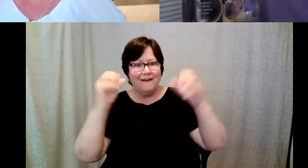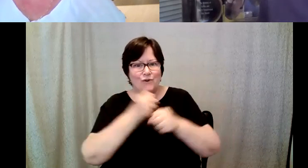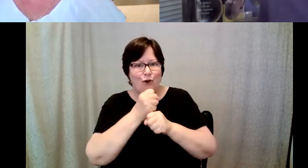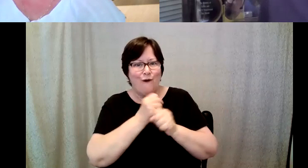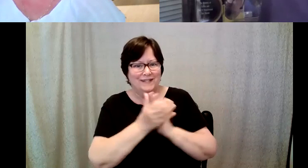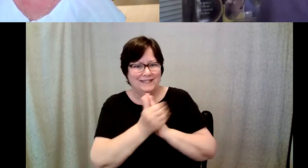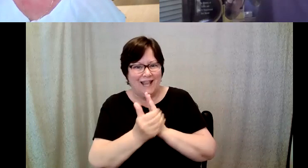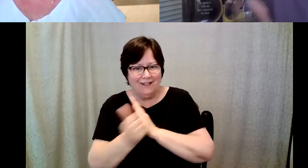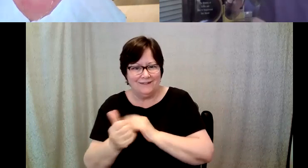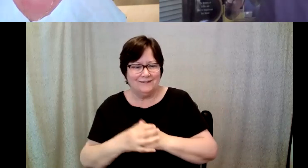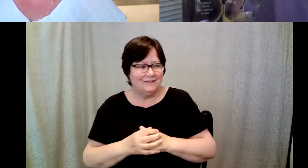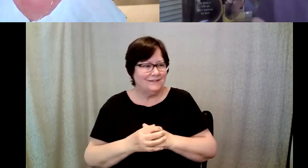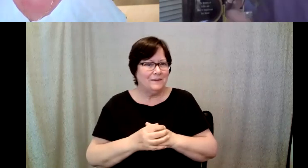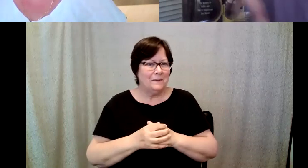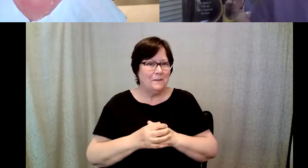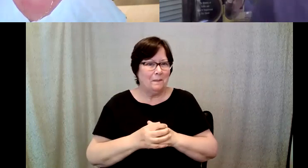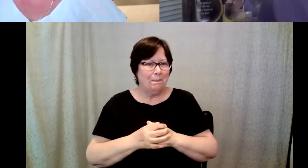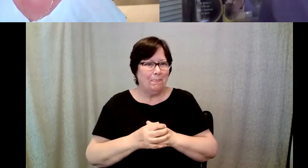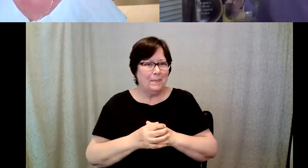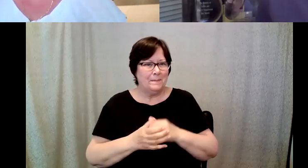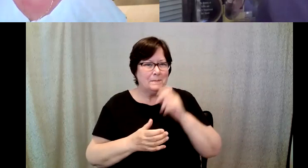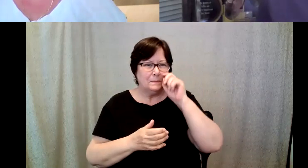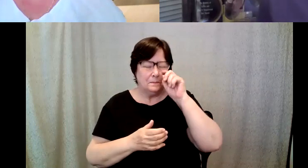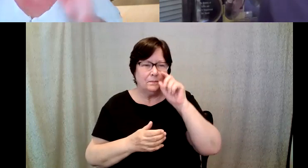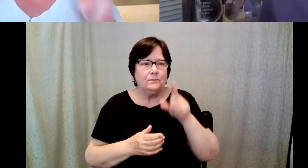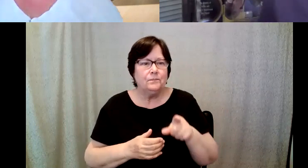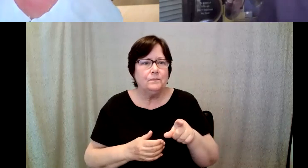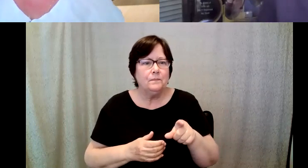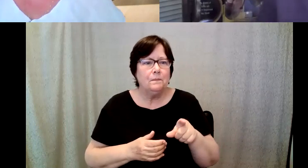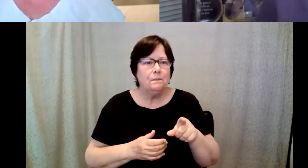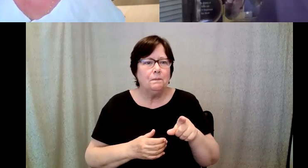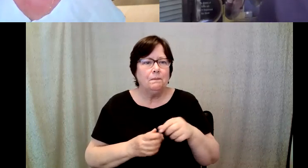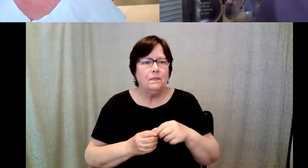D. Major Cohen: In this one was. D. Major Cohen: I have, I. Have.